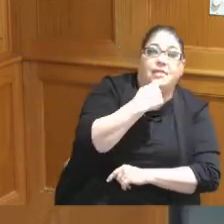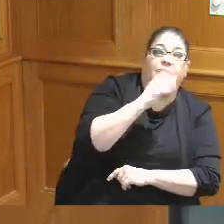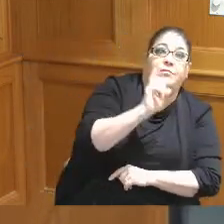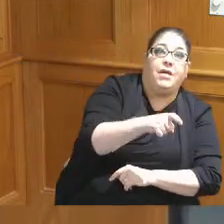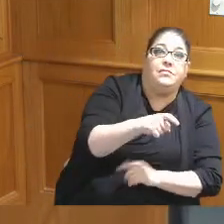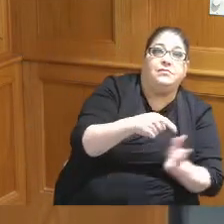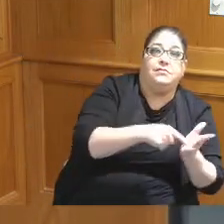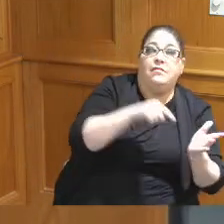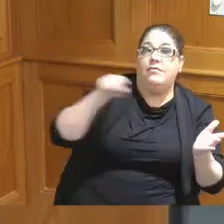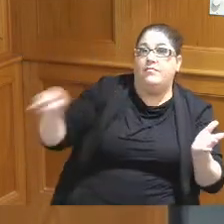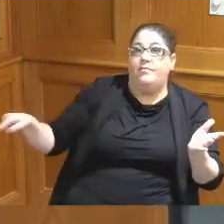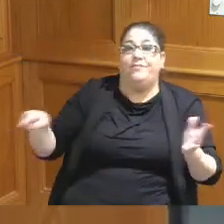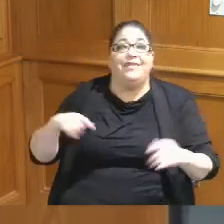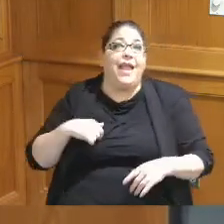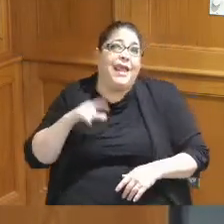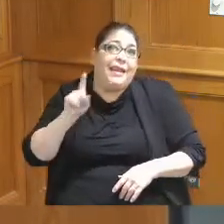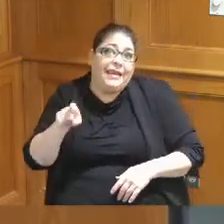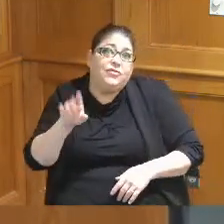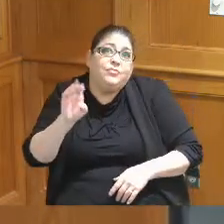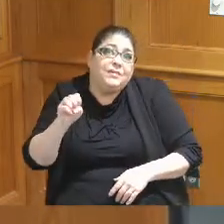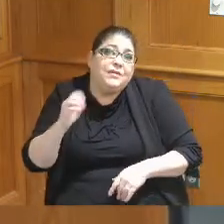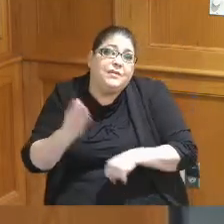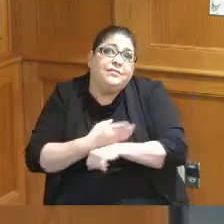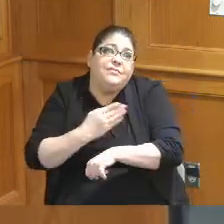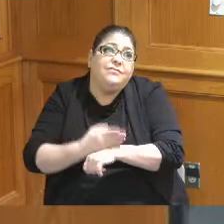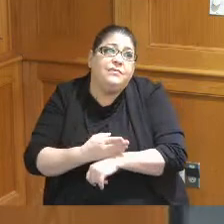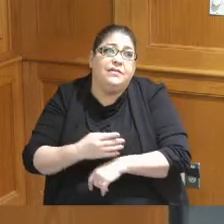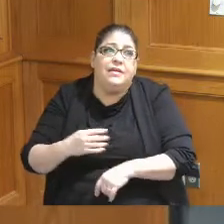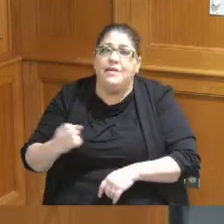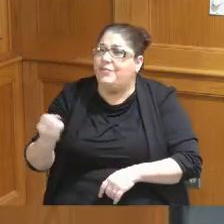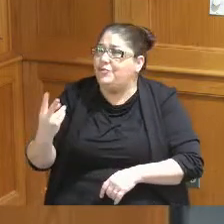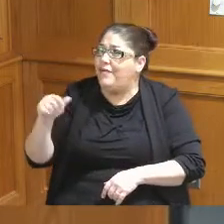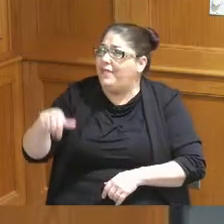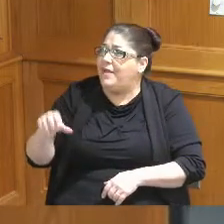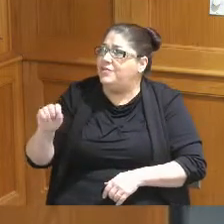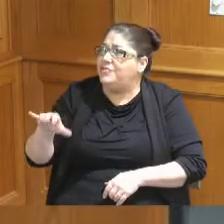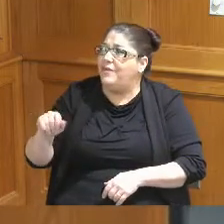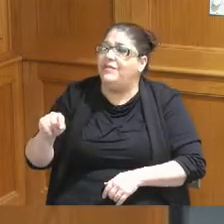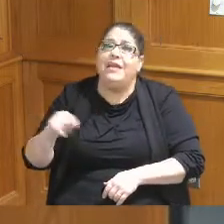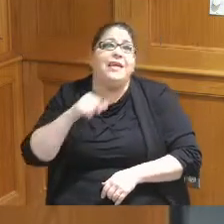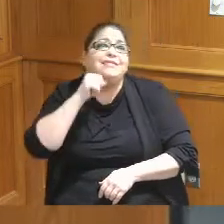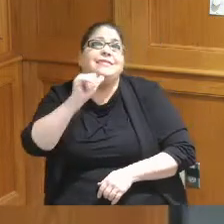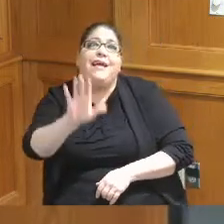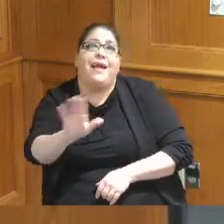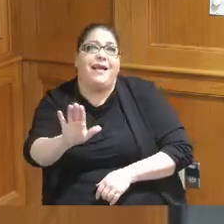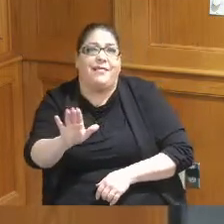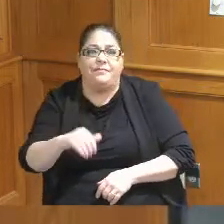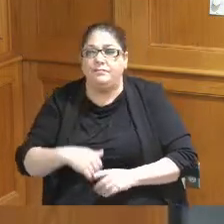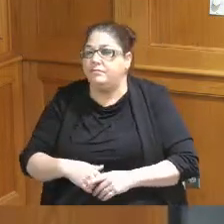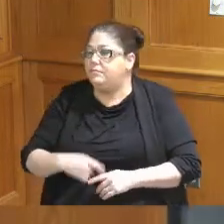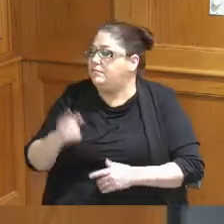and it needs to be redone I mean it is it's not 12,000. let's make sure but my point is